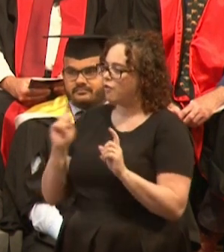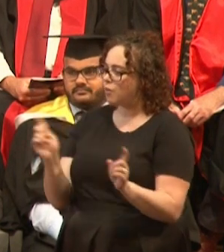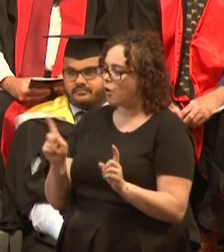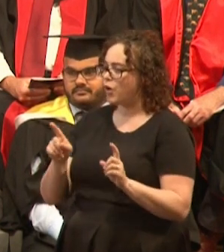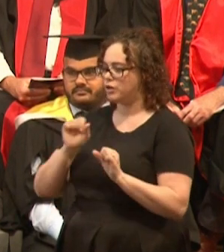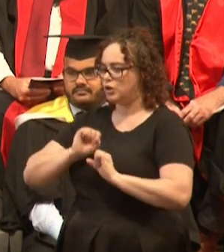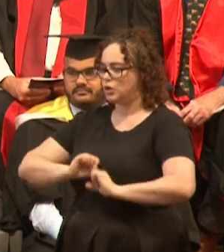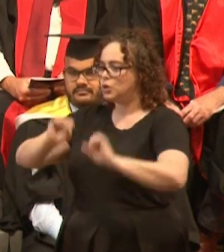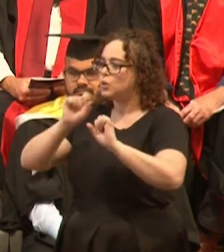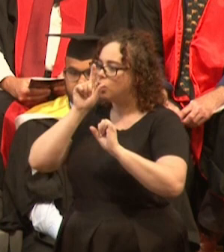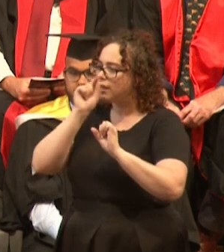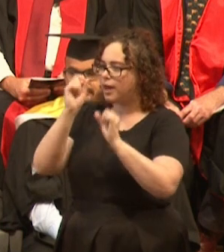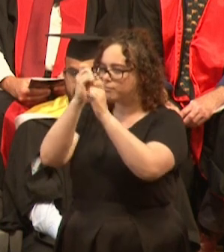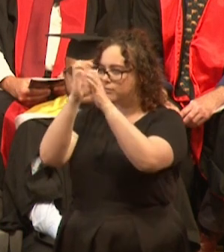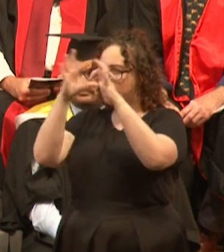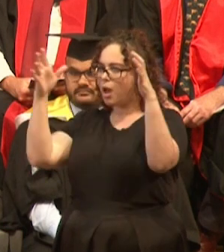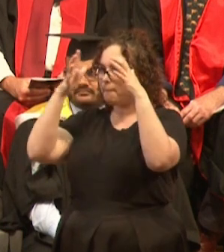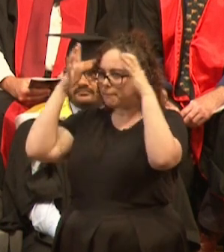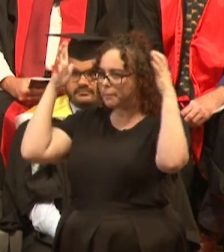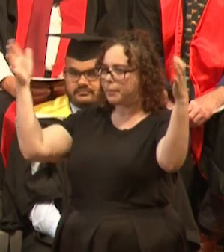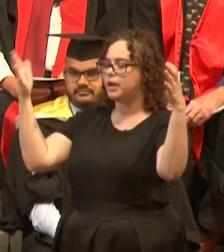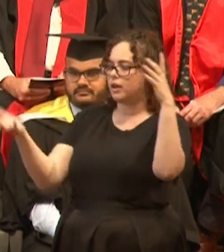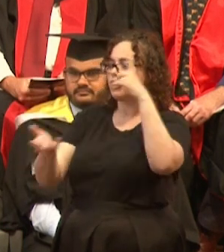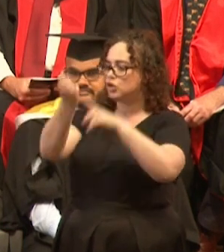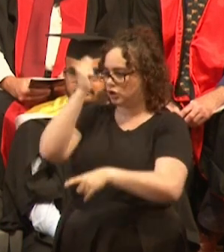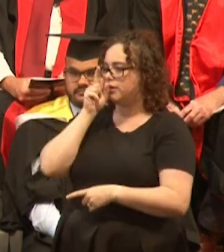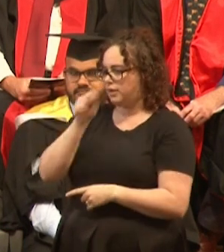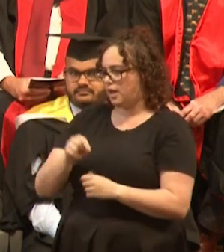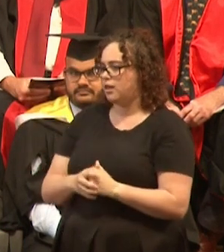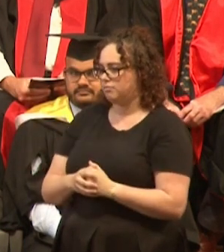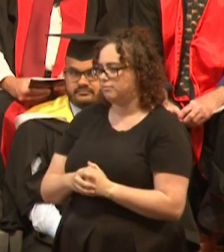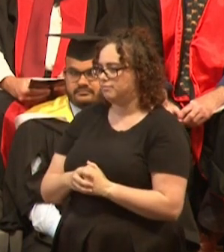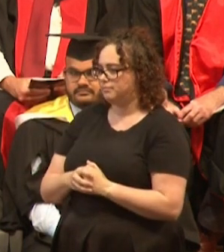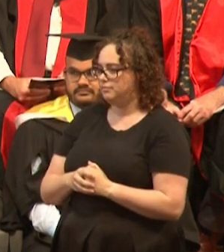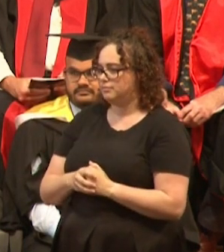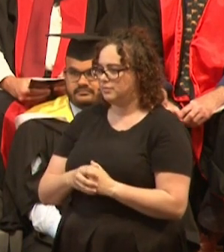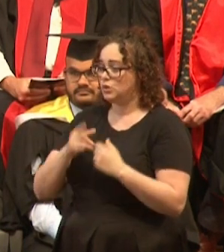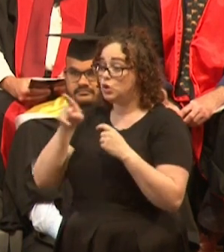It is these dreams chased, these great risks taken, and failures experienced along the way